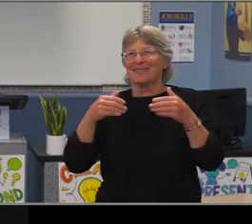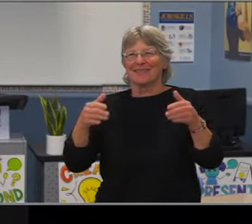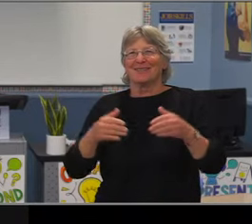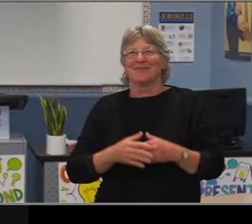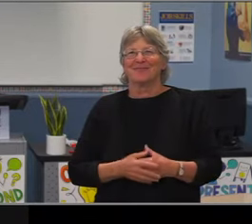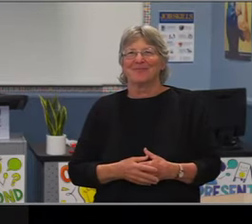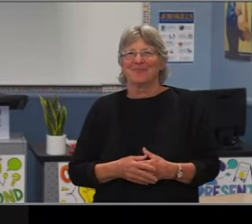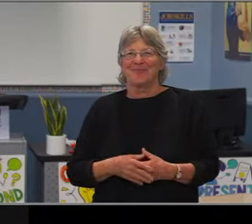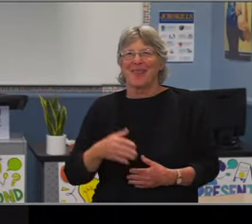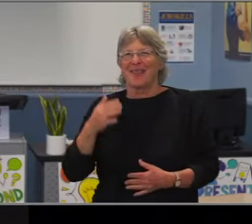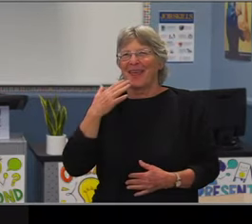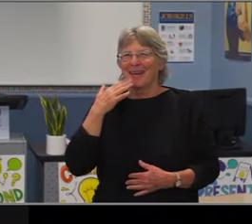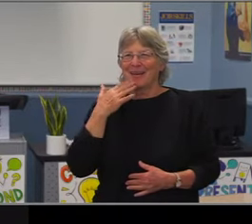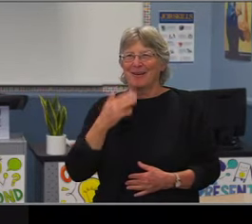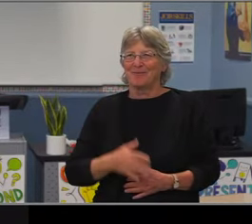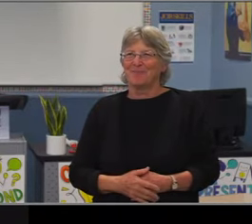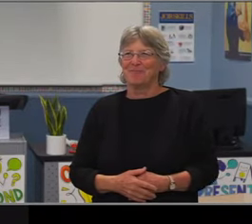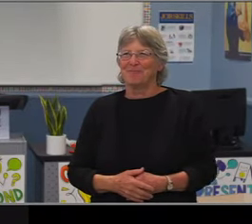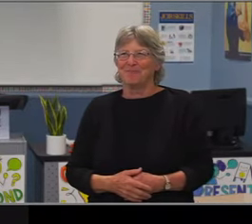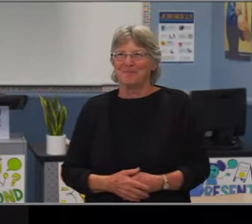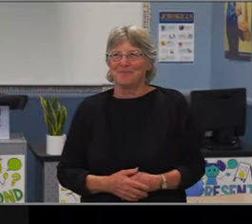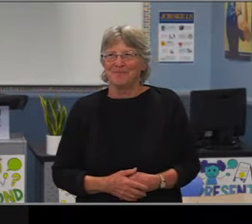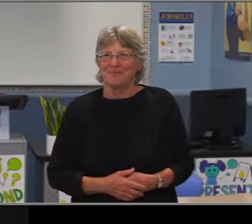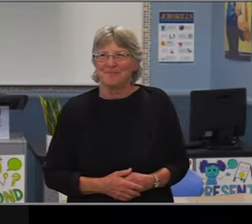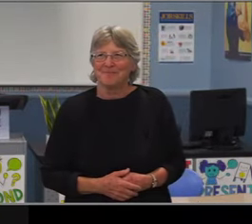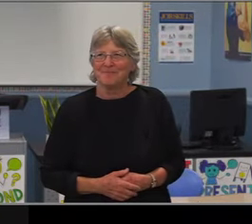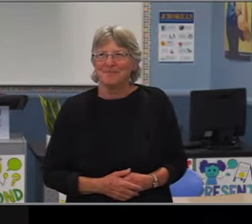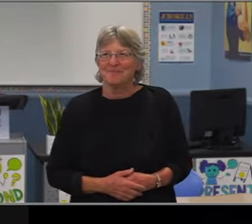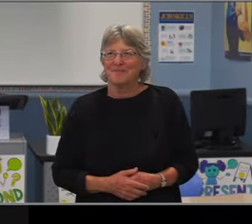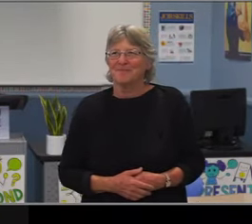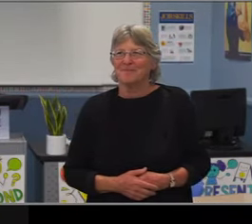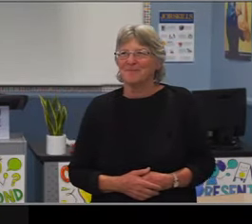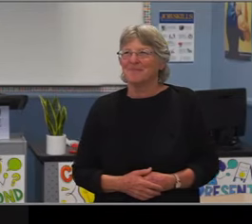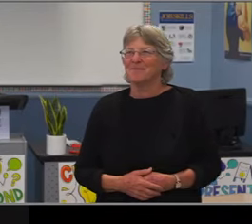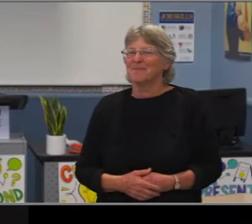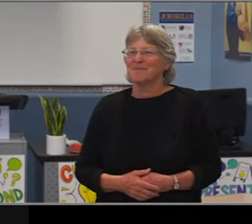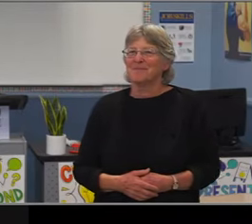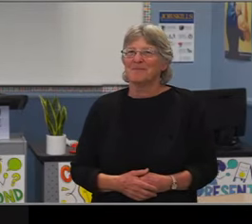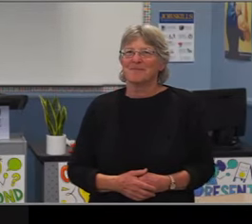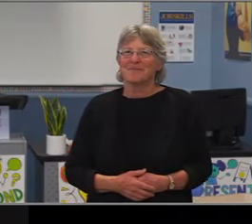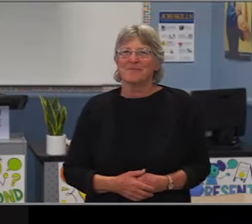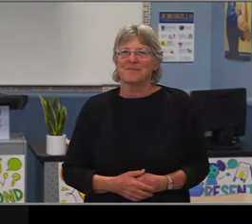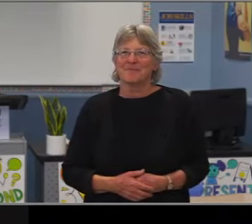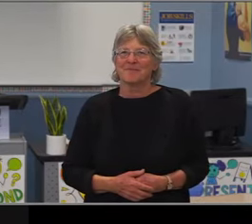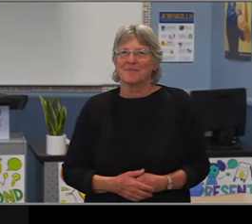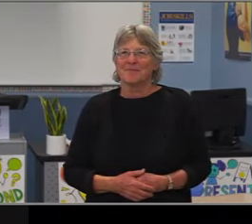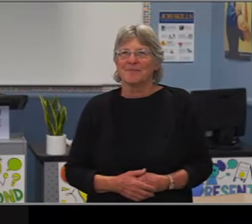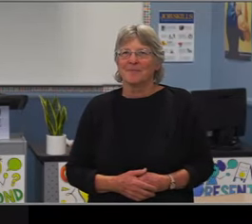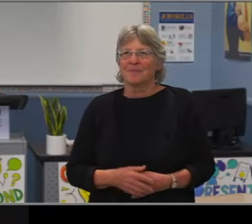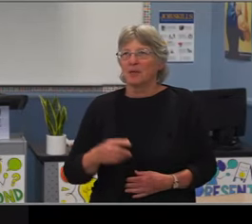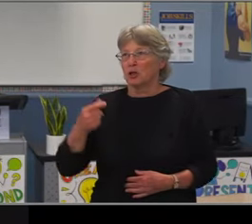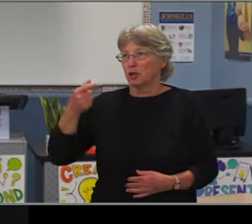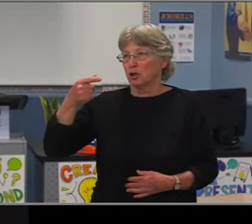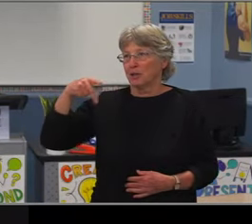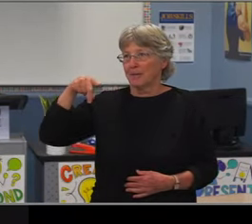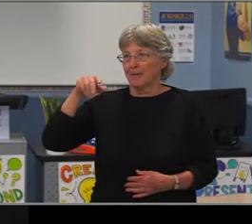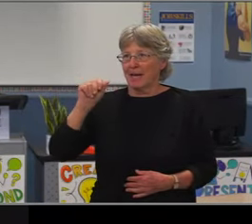where our students are coming from neighborhood wise. We do a plot diagram of where students are coming from each of our schools, what middle schools they've had